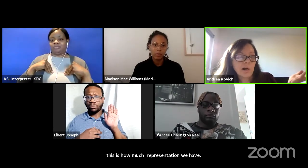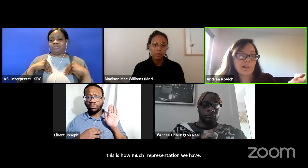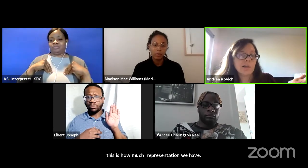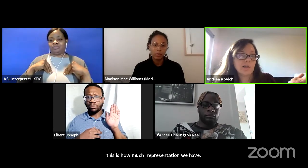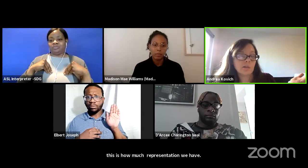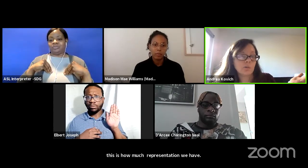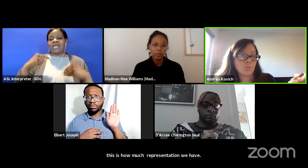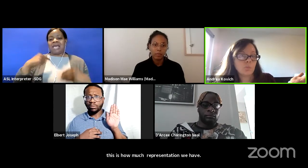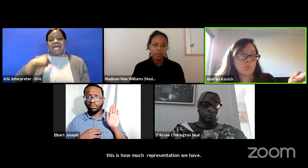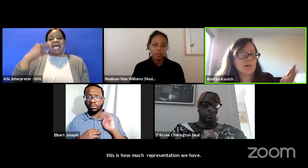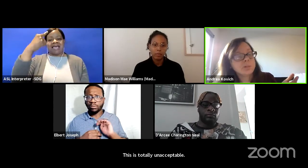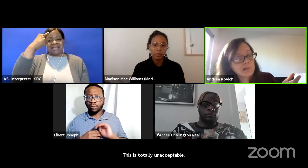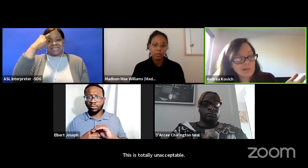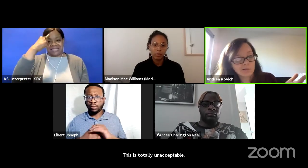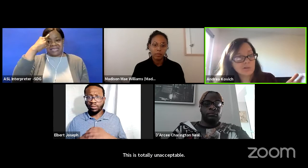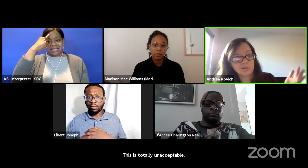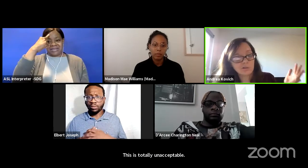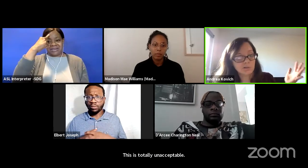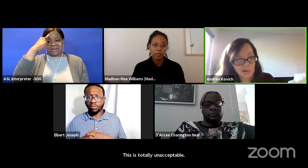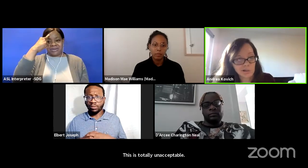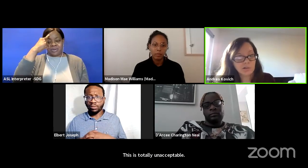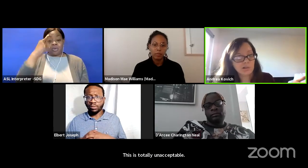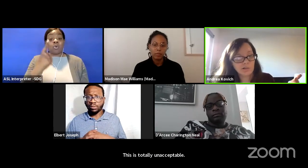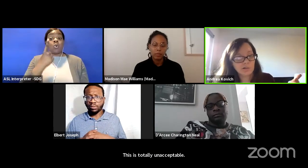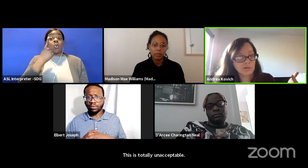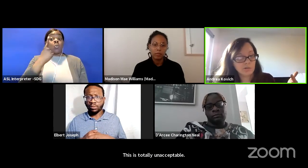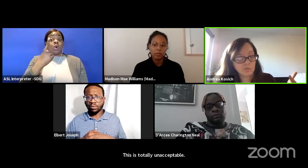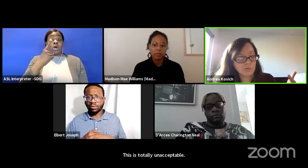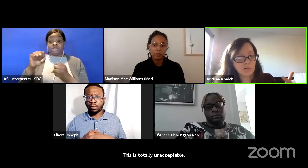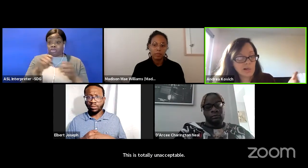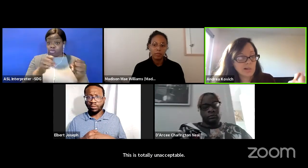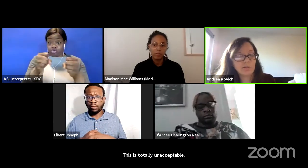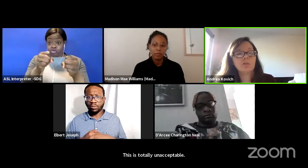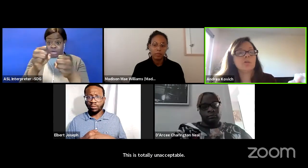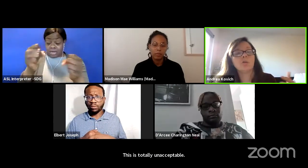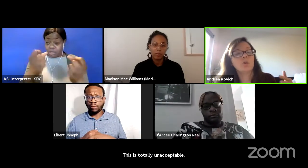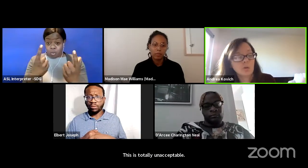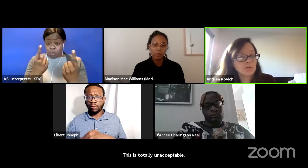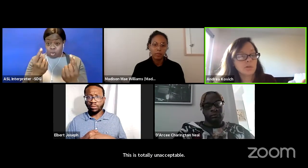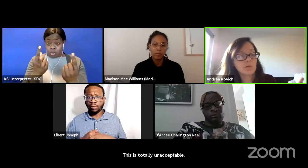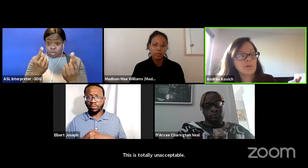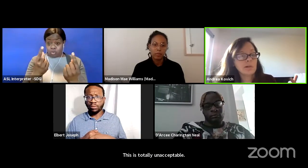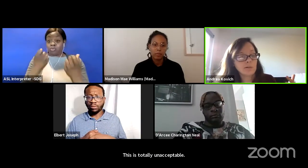I think one practical strategy to trying to hold